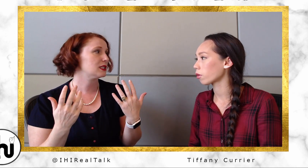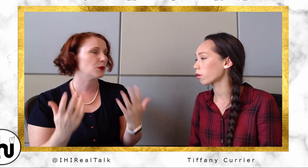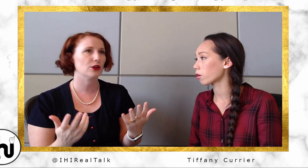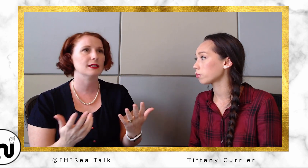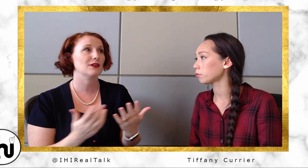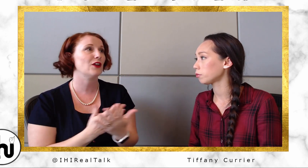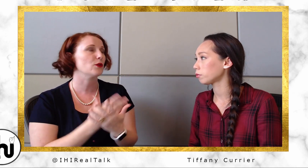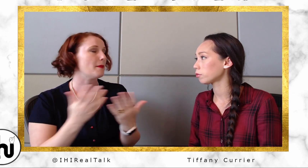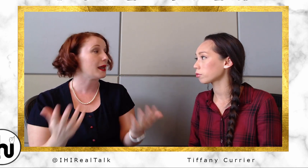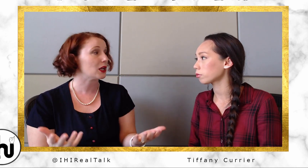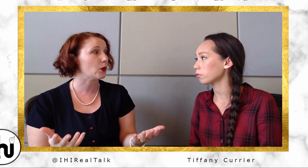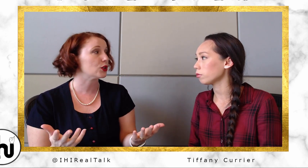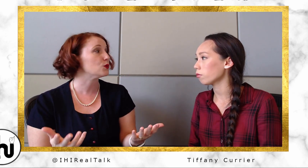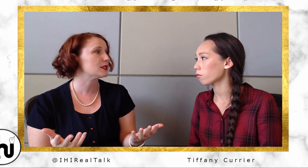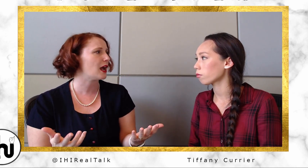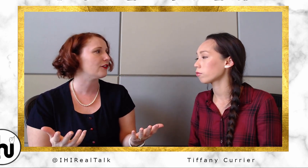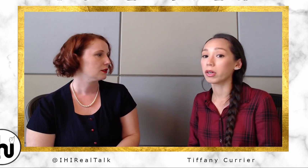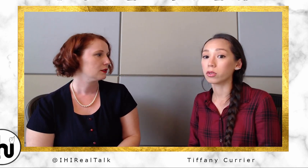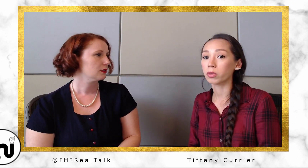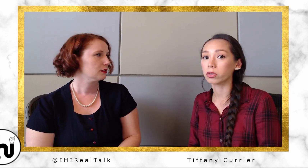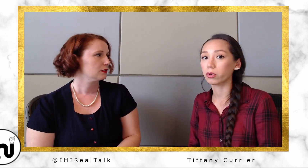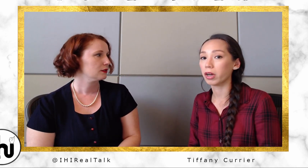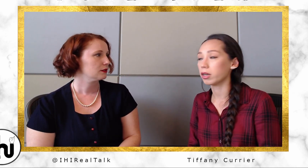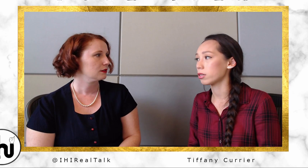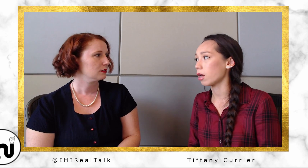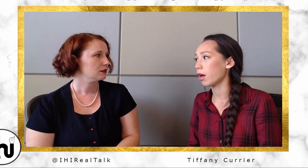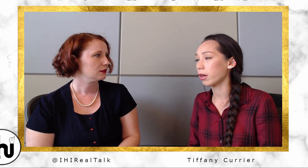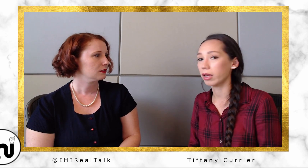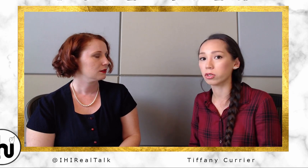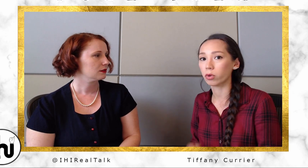have never met anyone who's deaf? Tiffany: So what's great is, I get to work with a